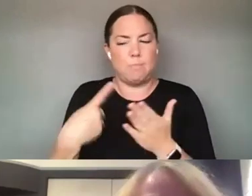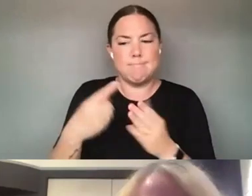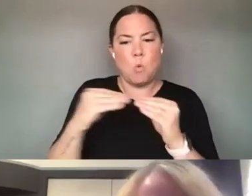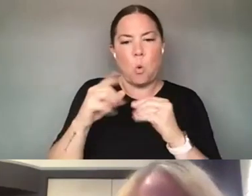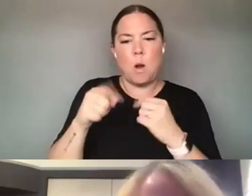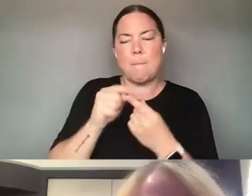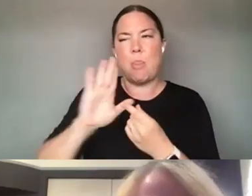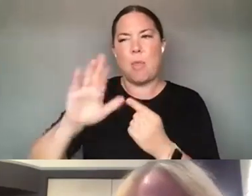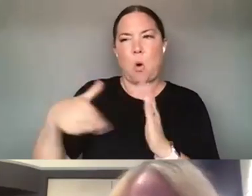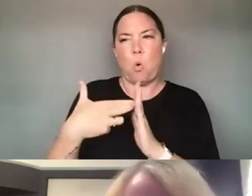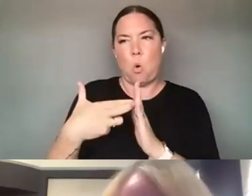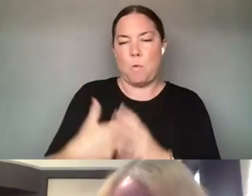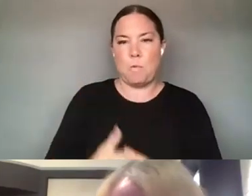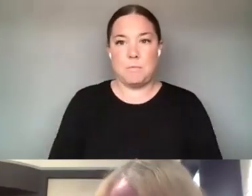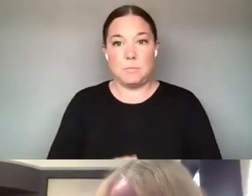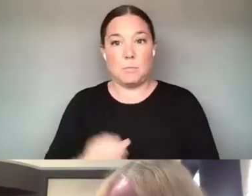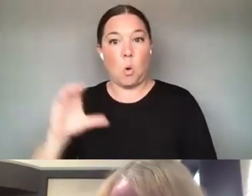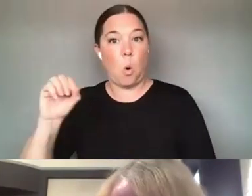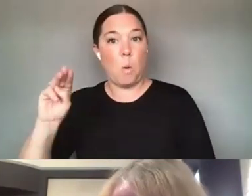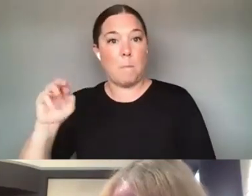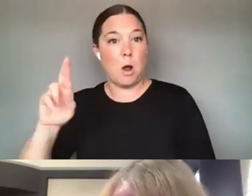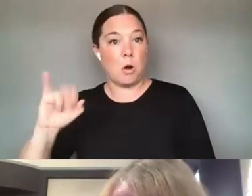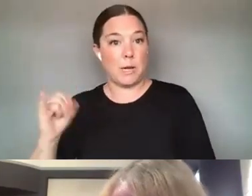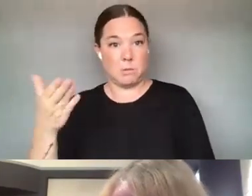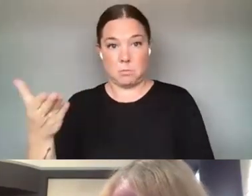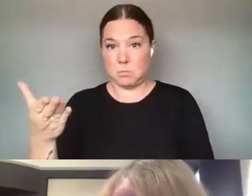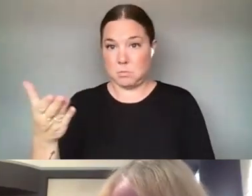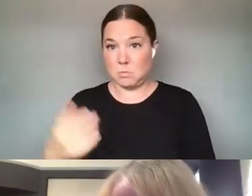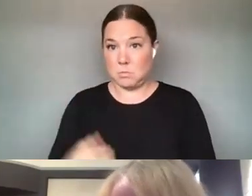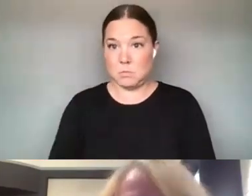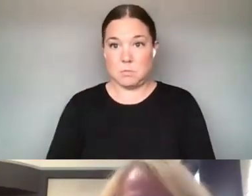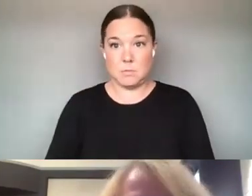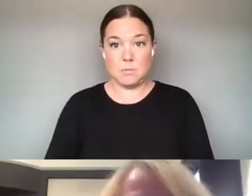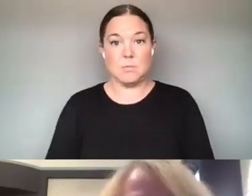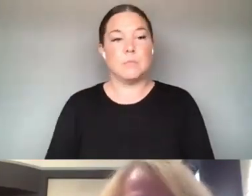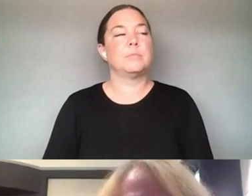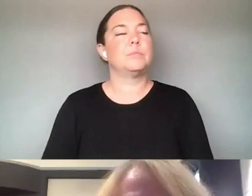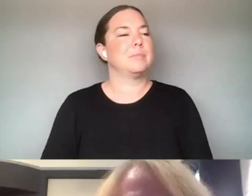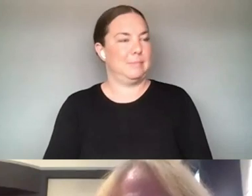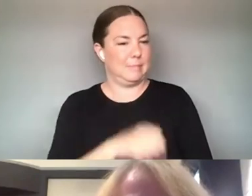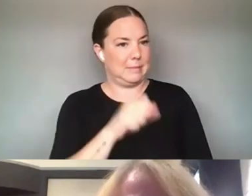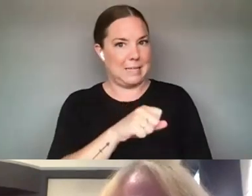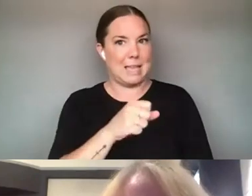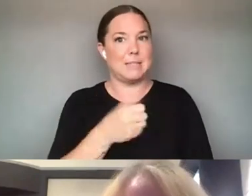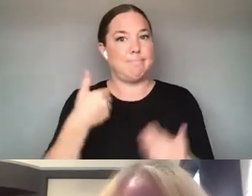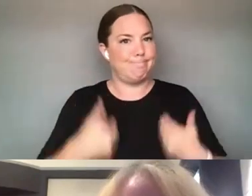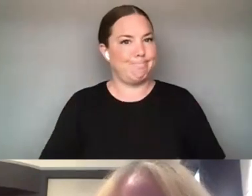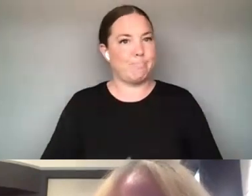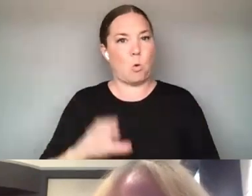ANY THOUGHTS ON THE TOPIC? YES. SO ONE. I'LL JUST SAY YES. THIS IS OMARI SPEAKING. JUST NOTABLY I'M